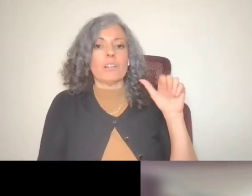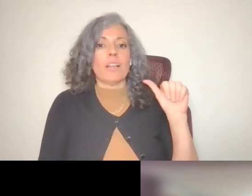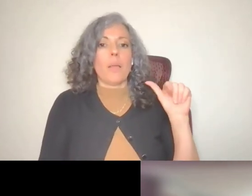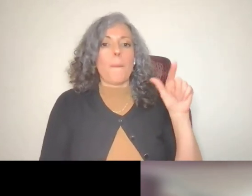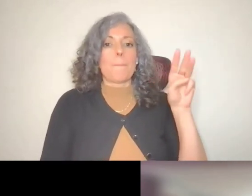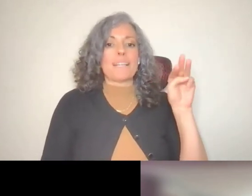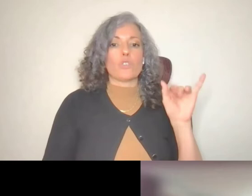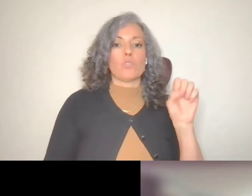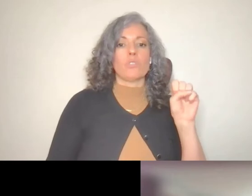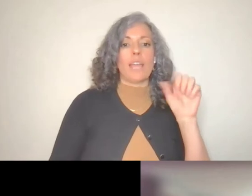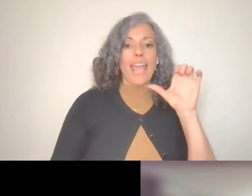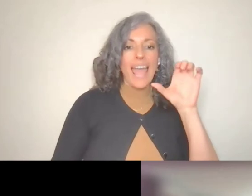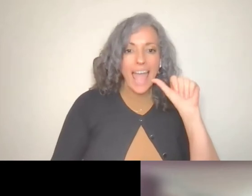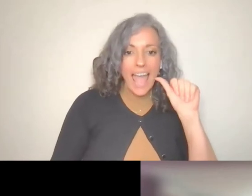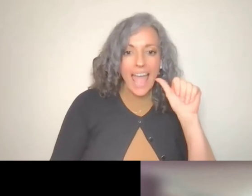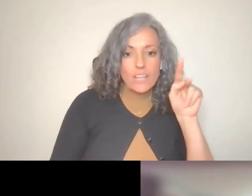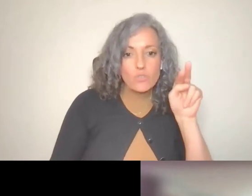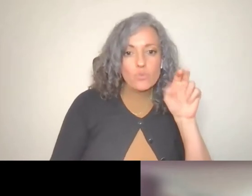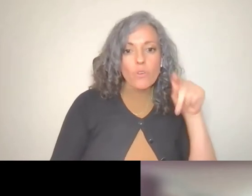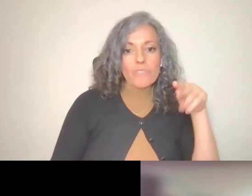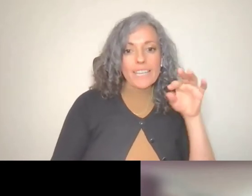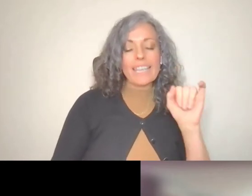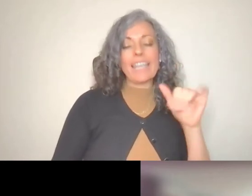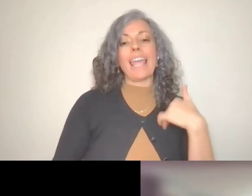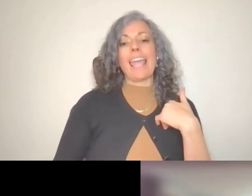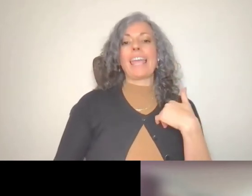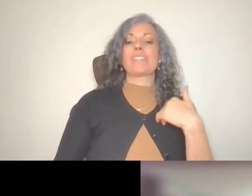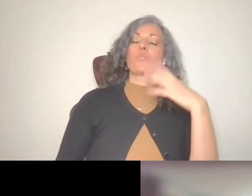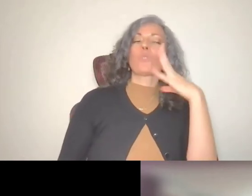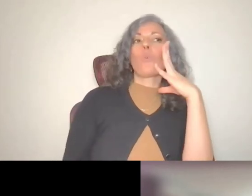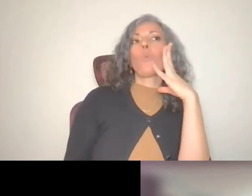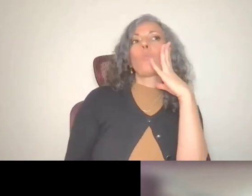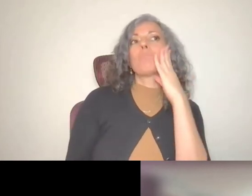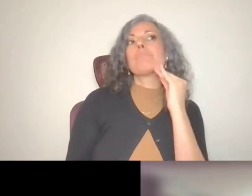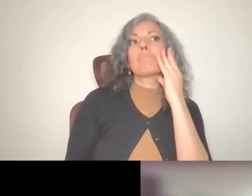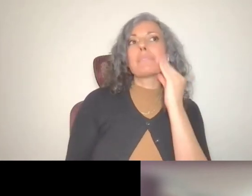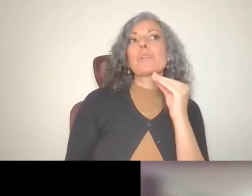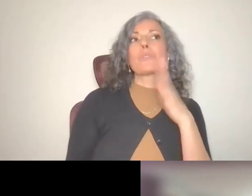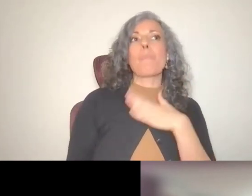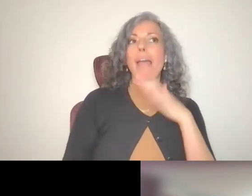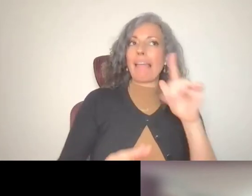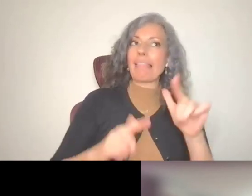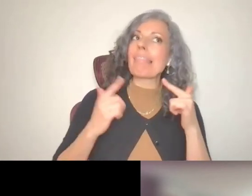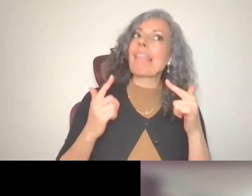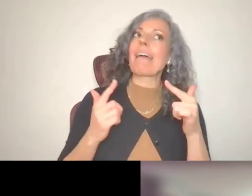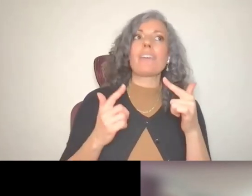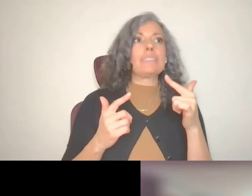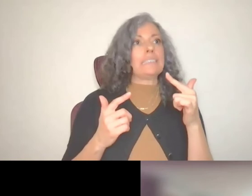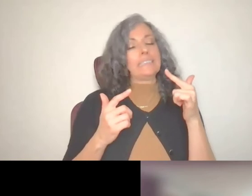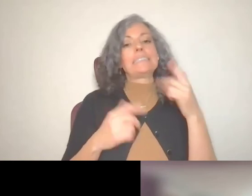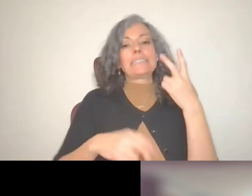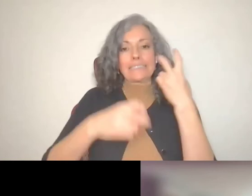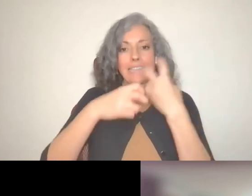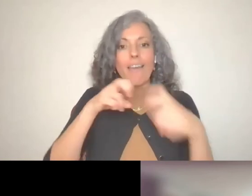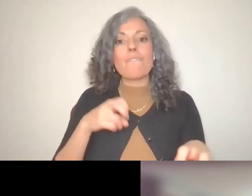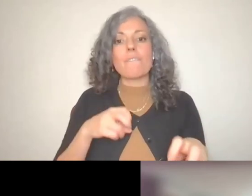activities of daily living, I need to travel with at least one caregiver.